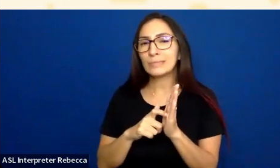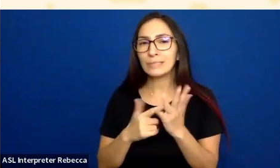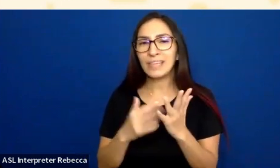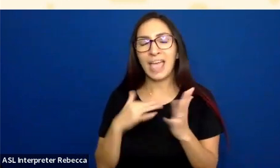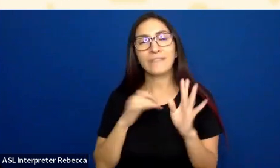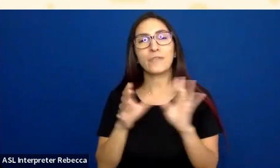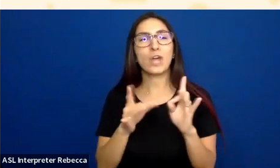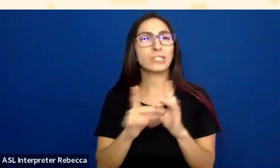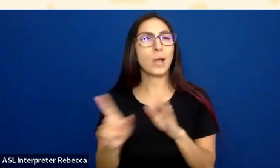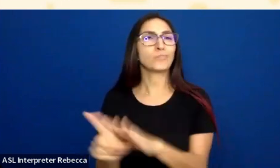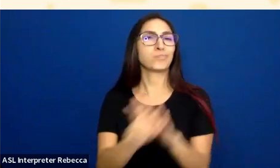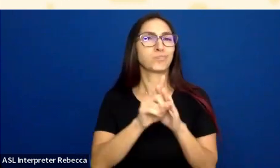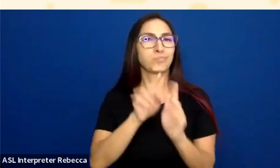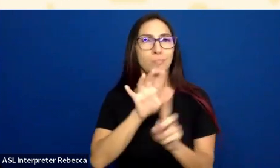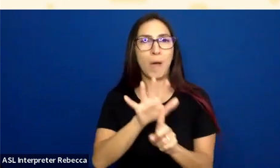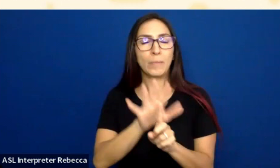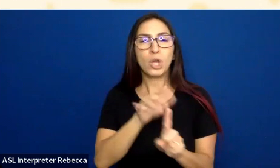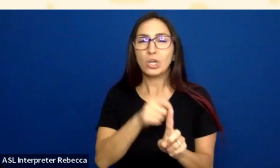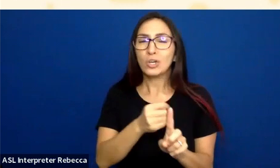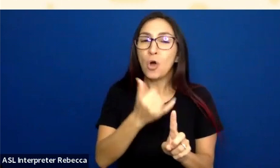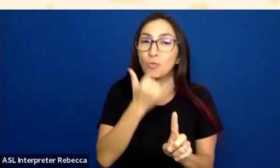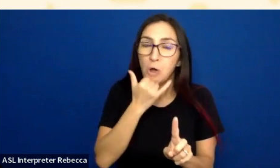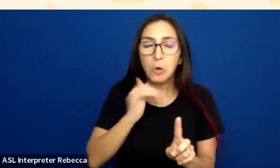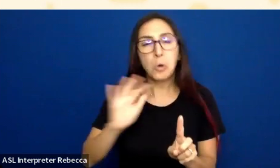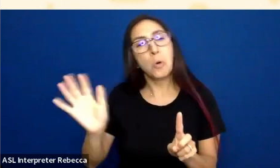and it is not even an incorrect phrase. People talk about color contrast.